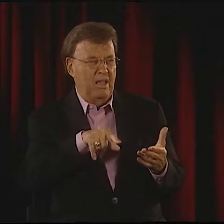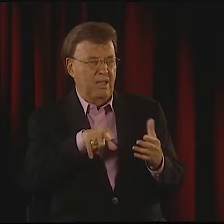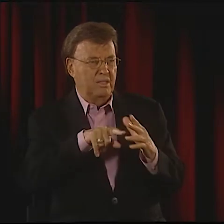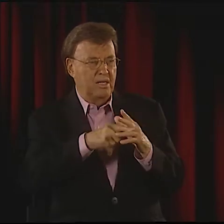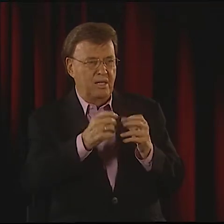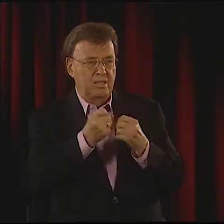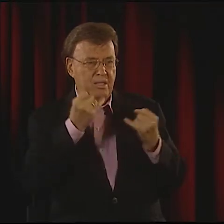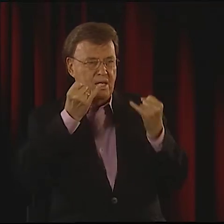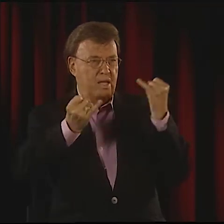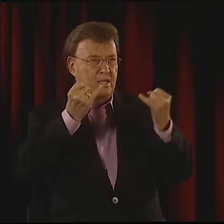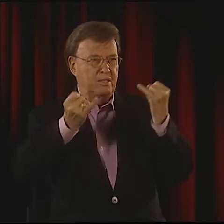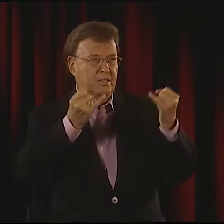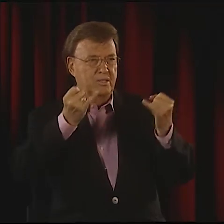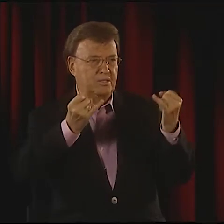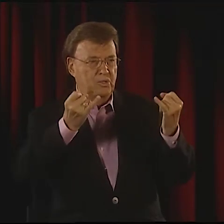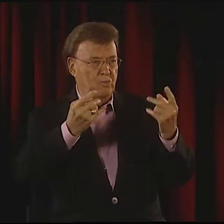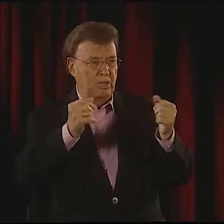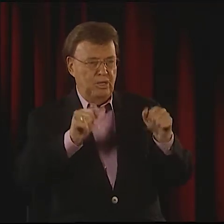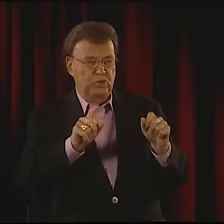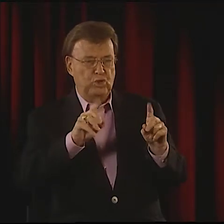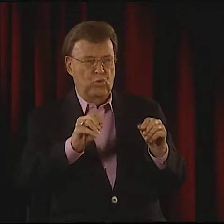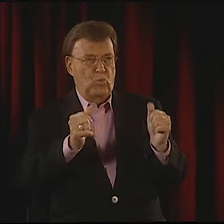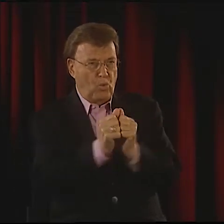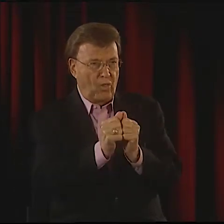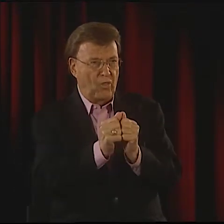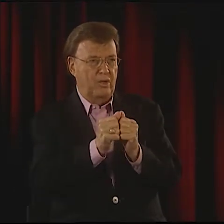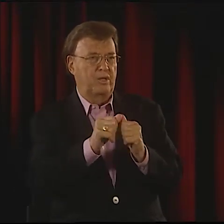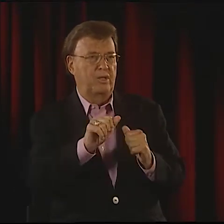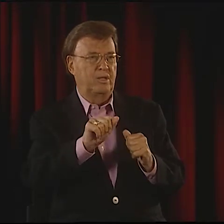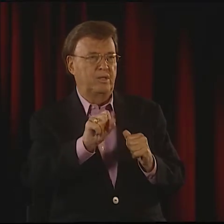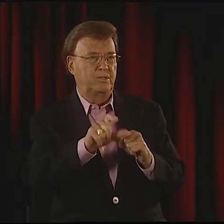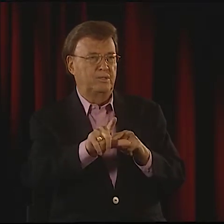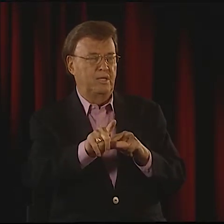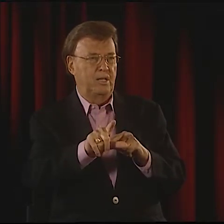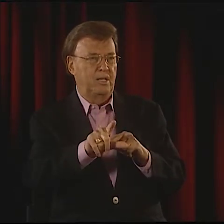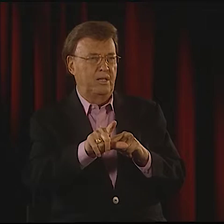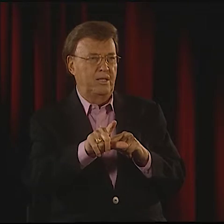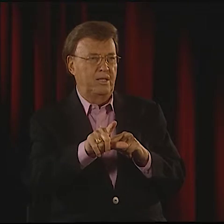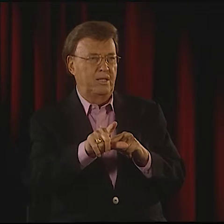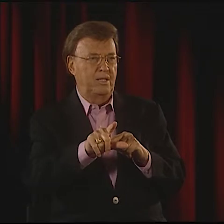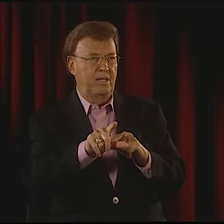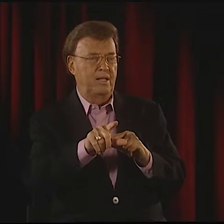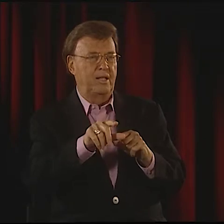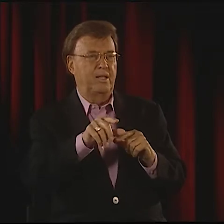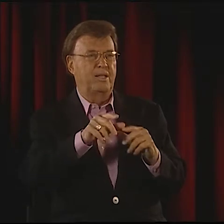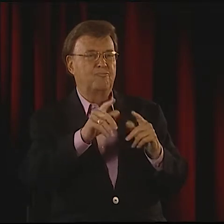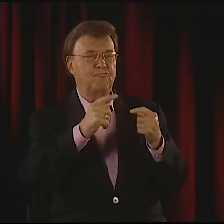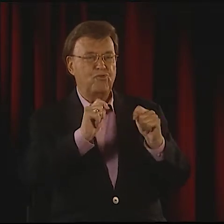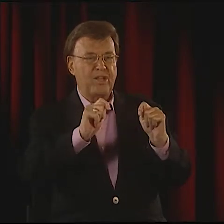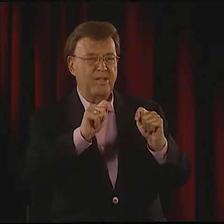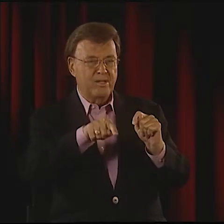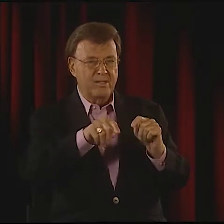THAT I HAVE THROWN OUT THERE, BUT THEN THEY TOOK THESE IDEA, AND IT IS WHAT THEY DID